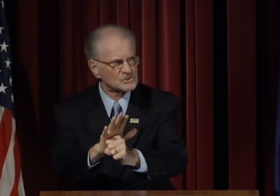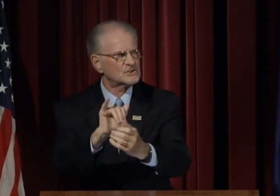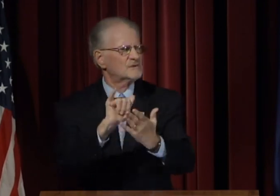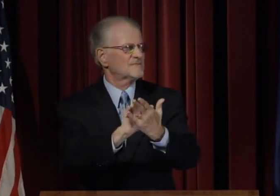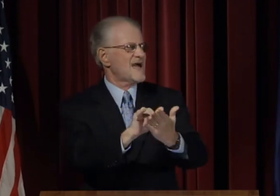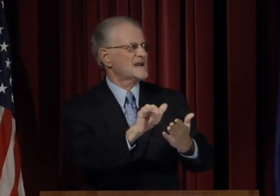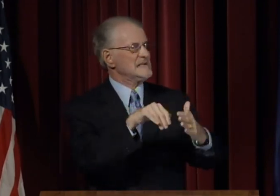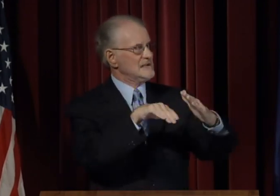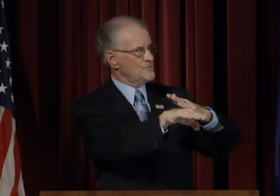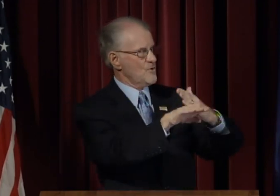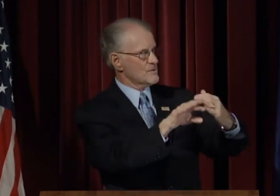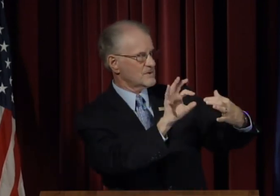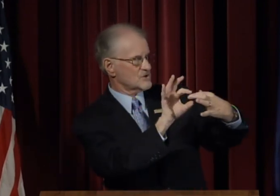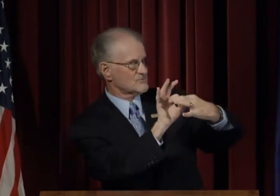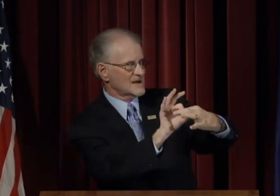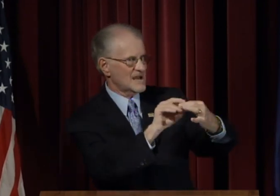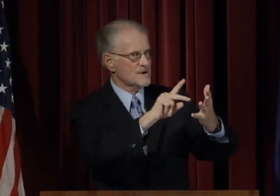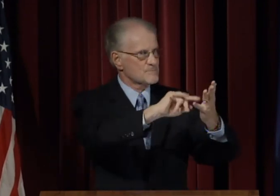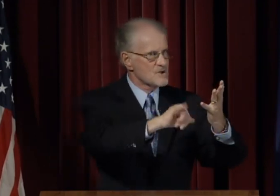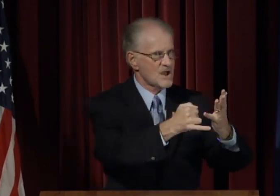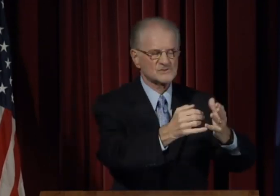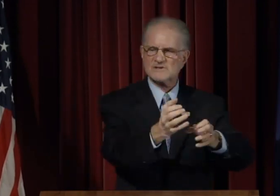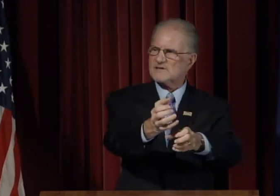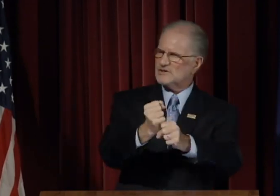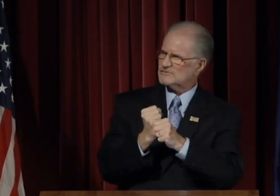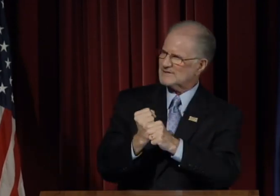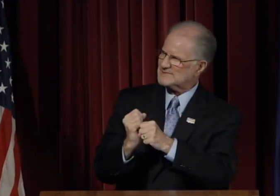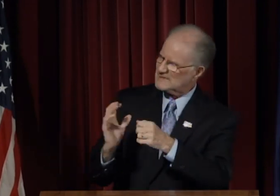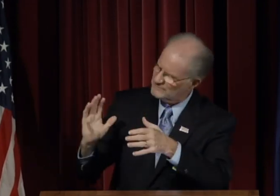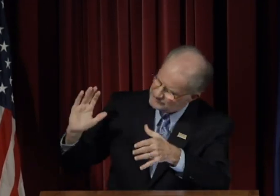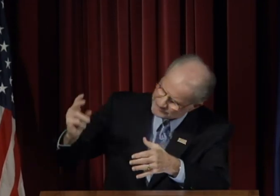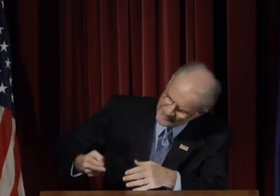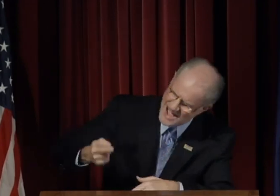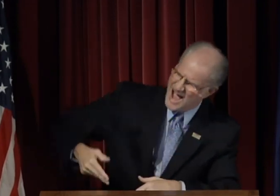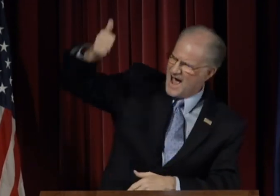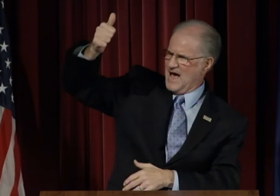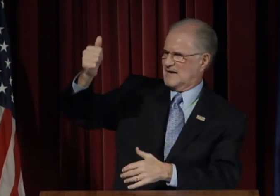We are asking them to reorder the priority of those projects to ensure that enrollment-related projects